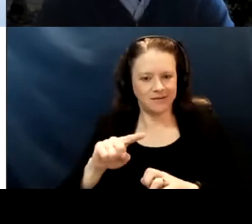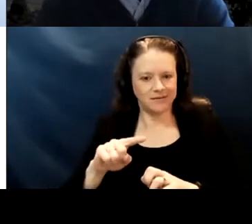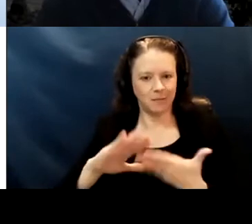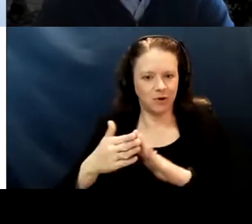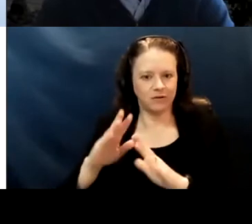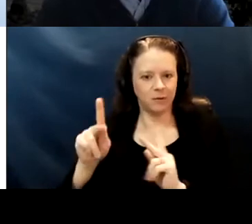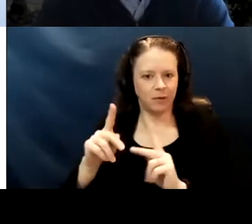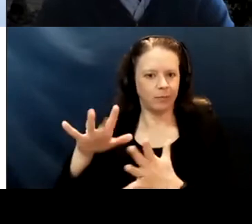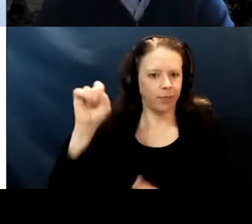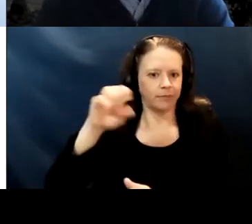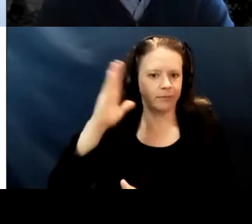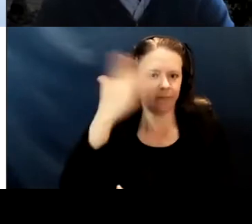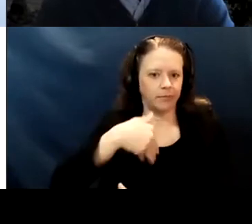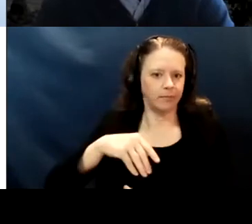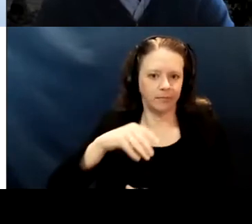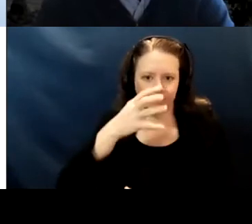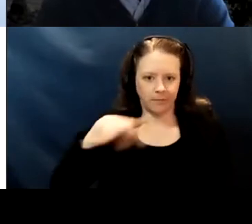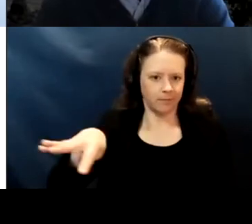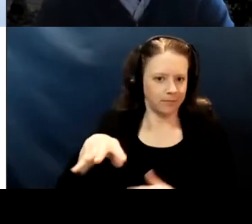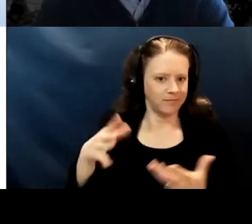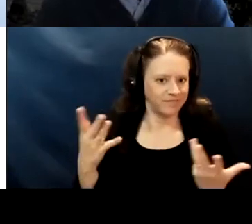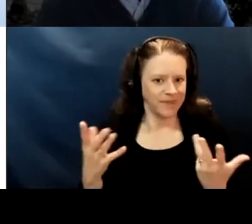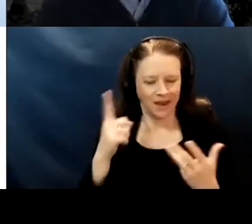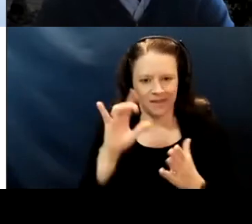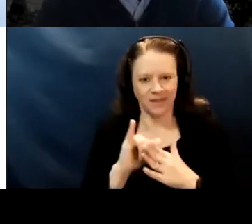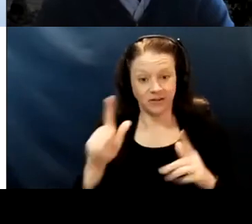So I think that's a huge, and because of COVID-19